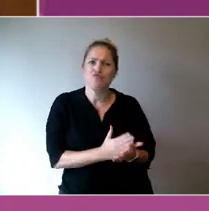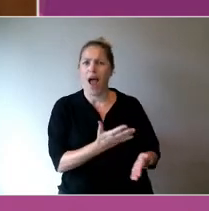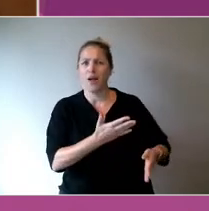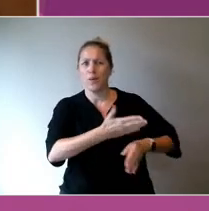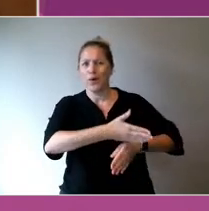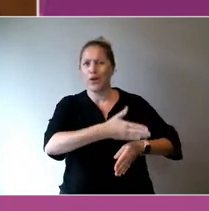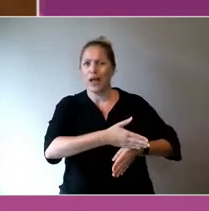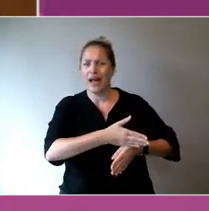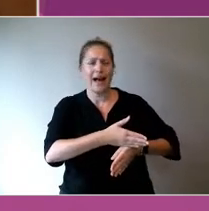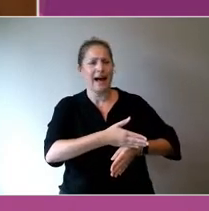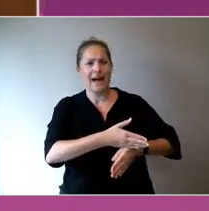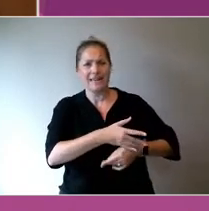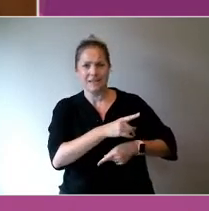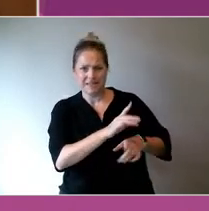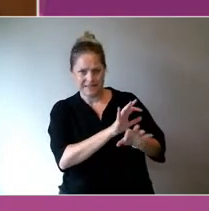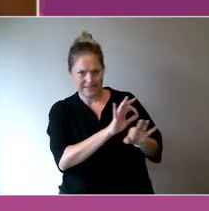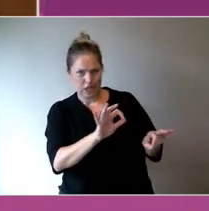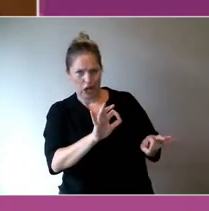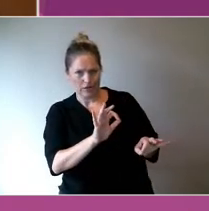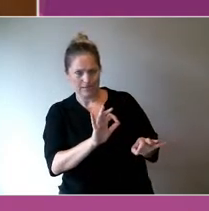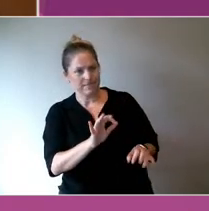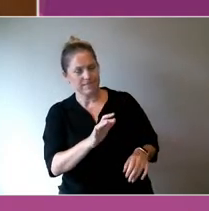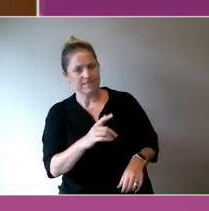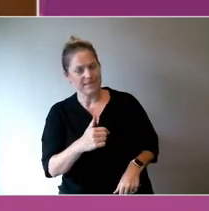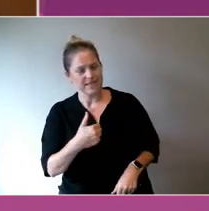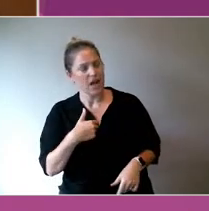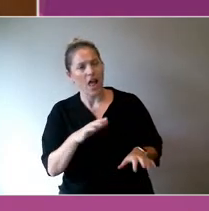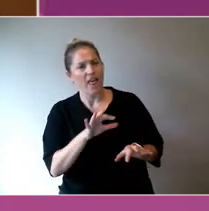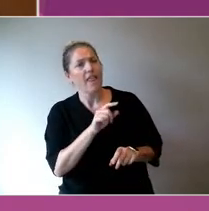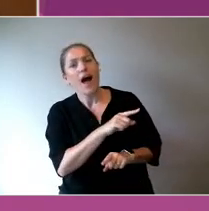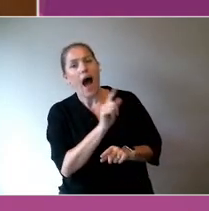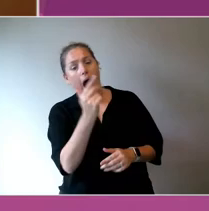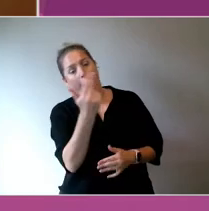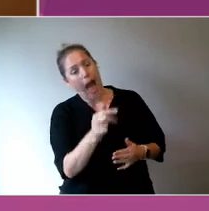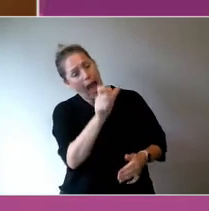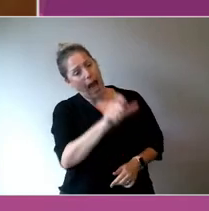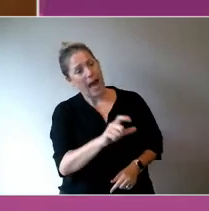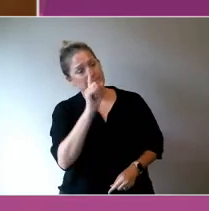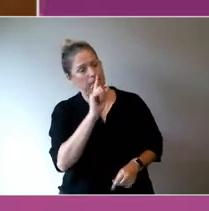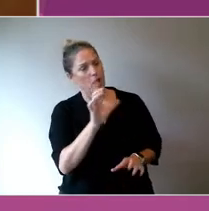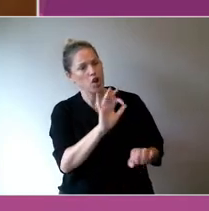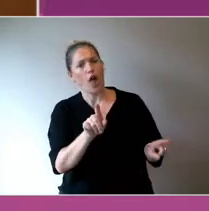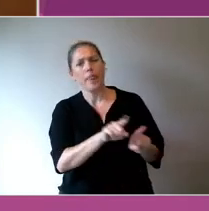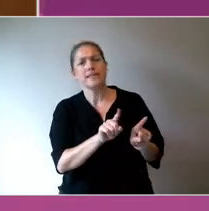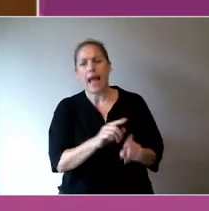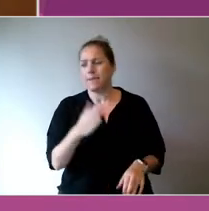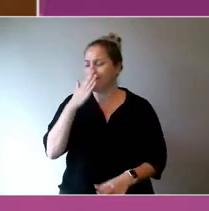equivalent of people on frontlines doing the real work.